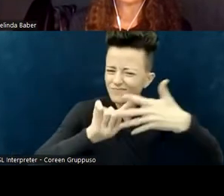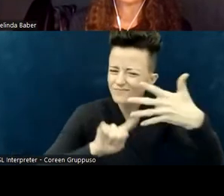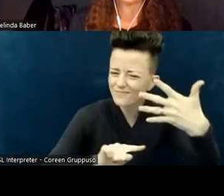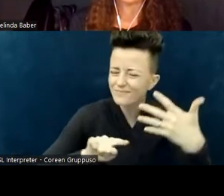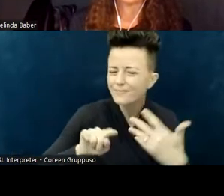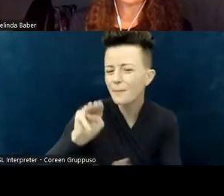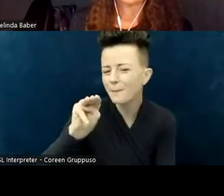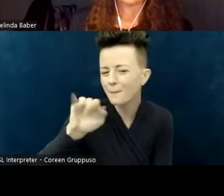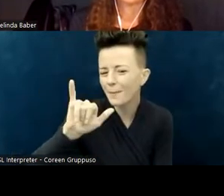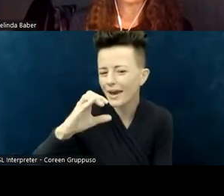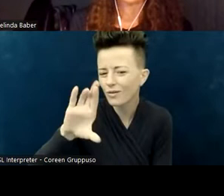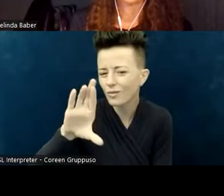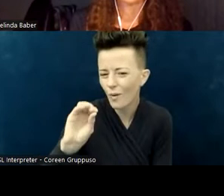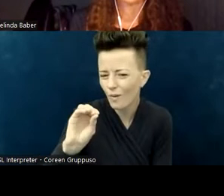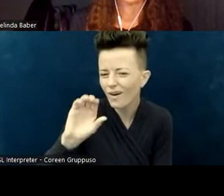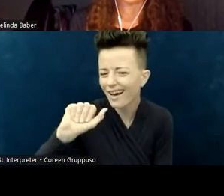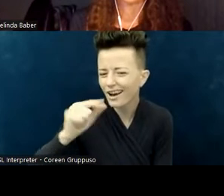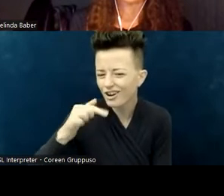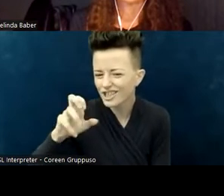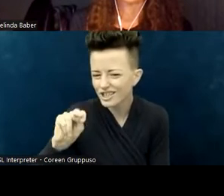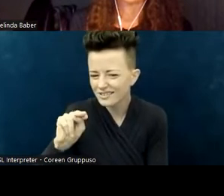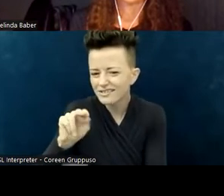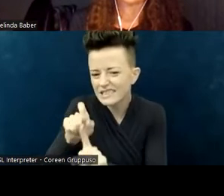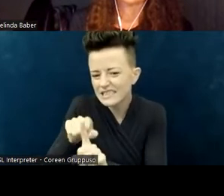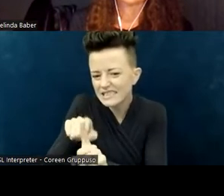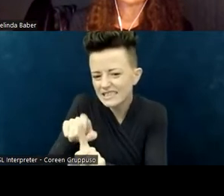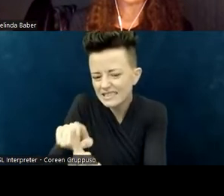The handout is "Ableist Microaggressions in the Church."